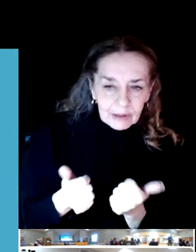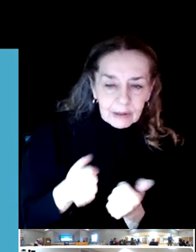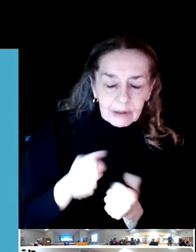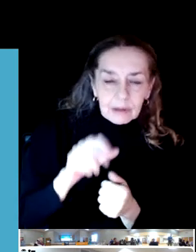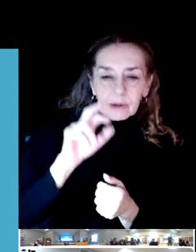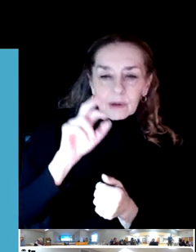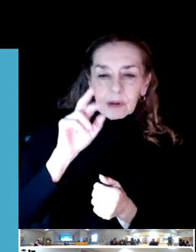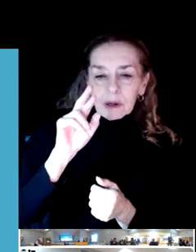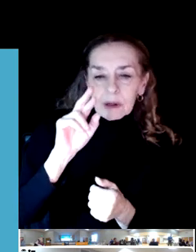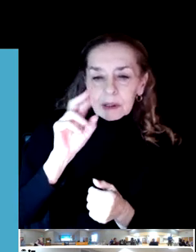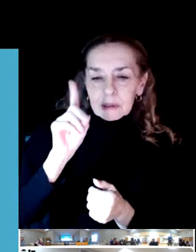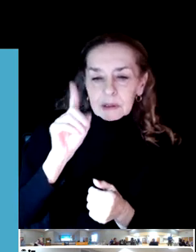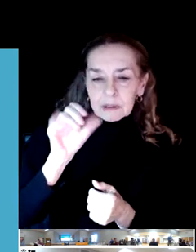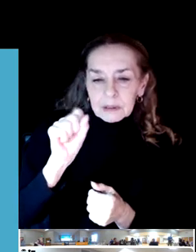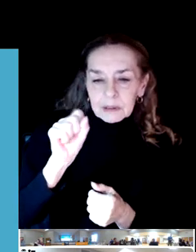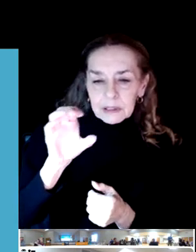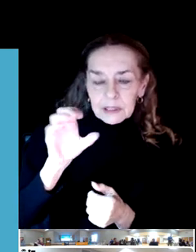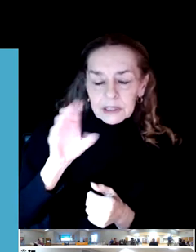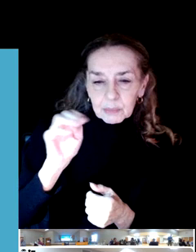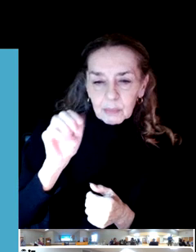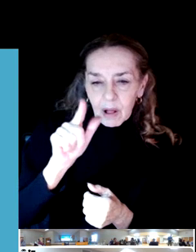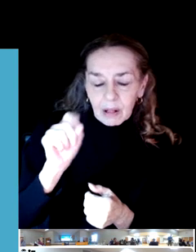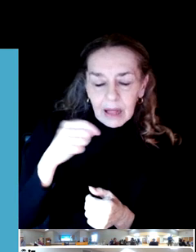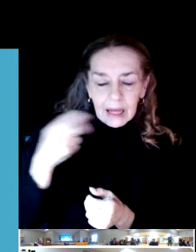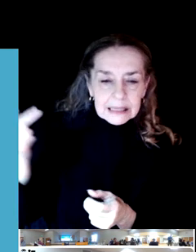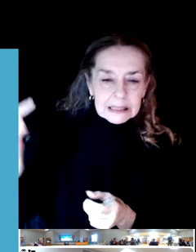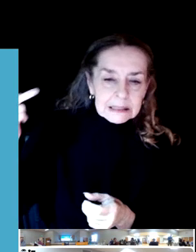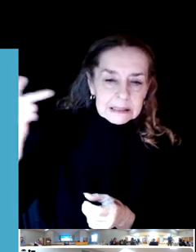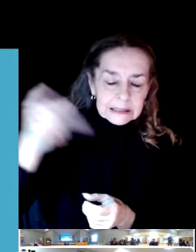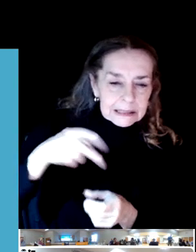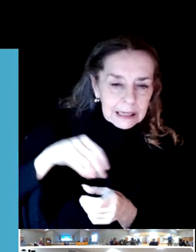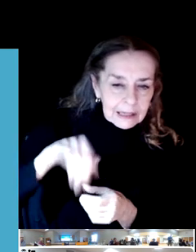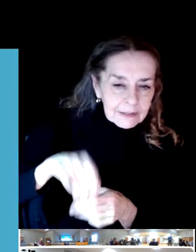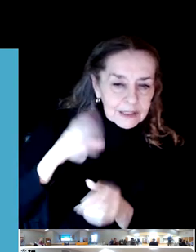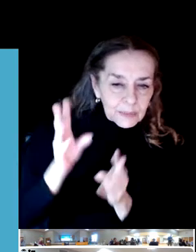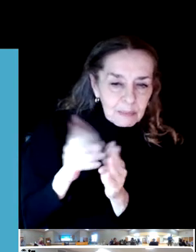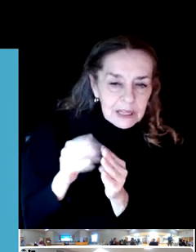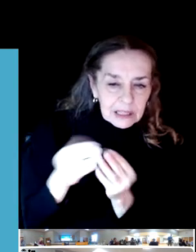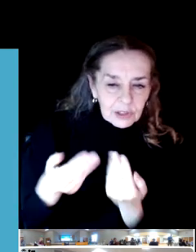I'm attending this meeting tonight to show support for the potential new disc golf courses